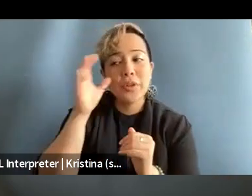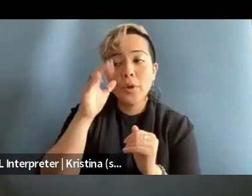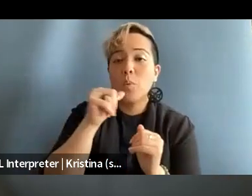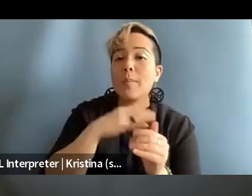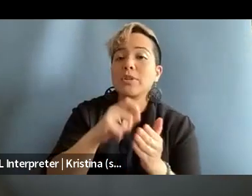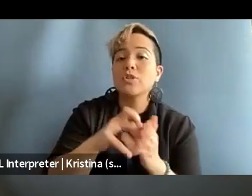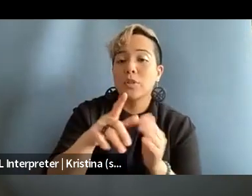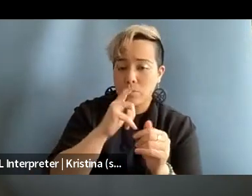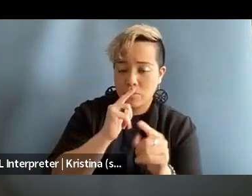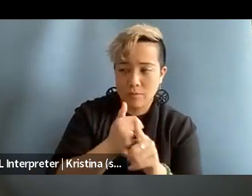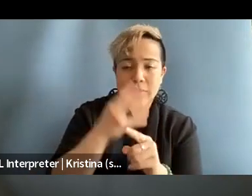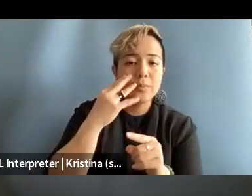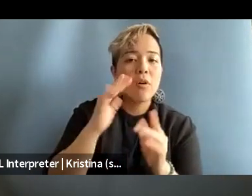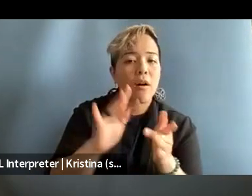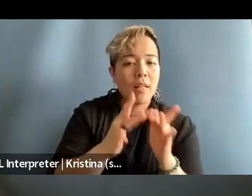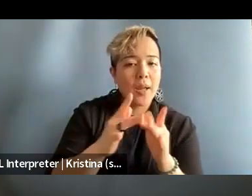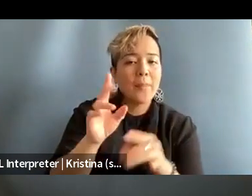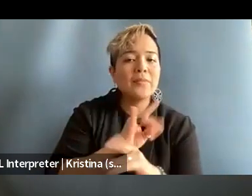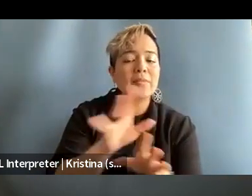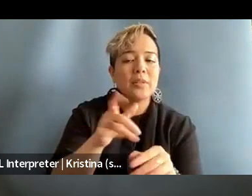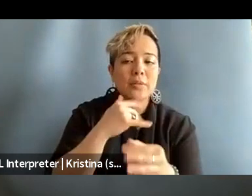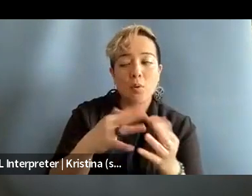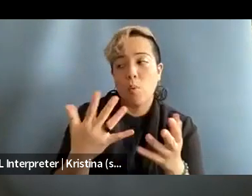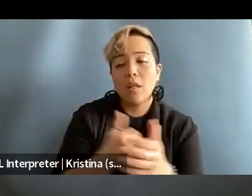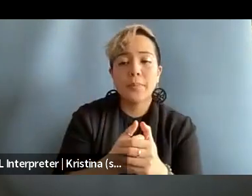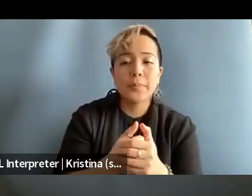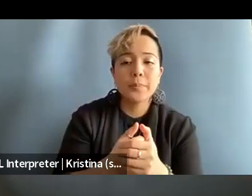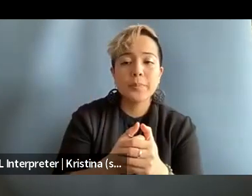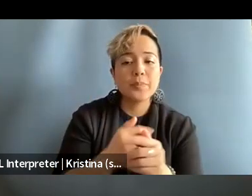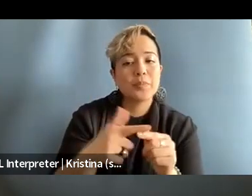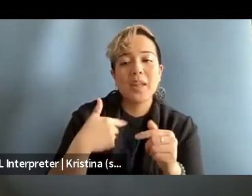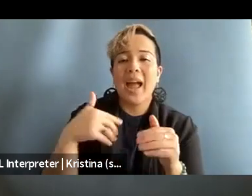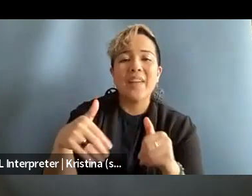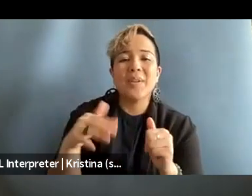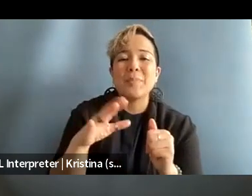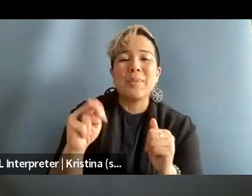who are experiencing online violence say, well but I haven't been killed.